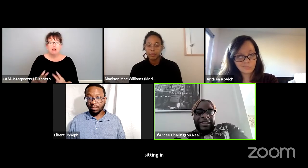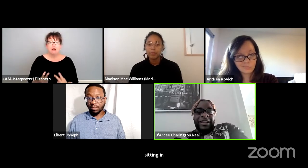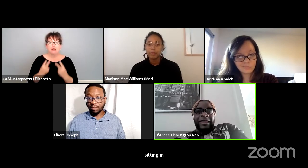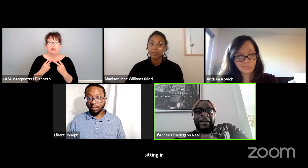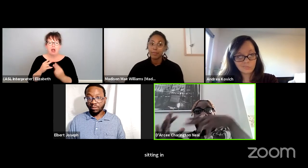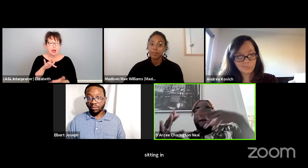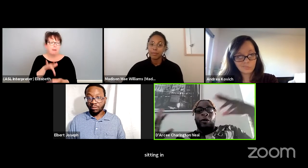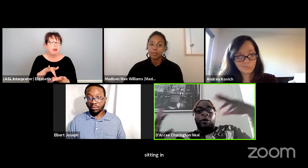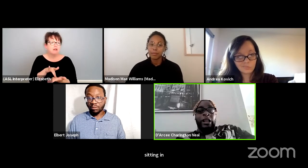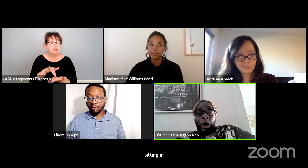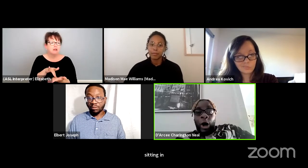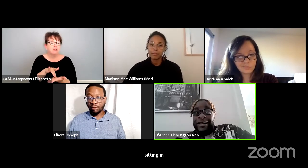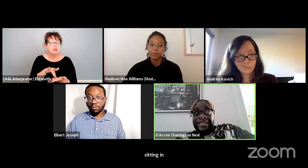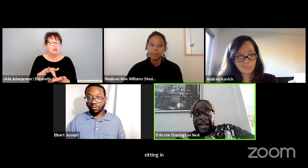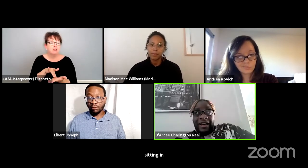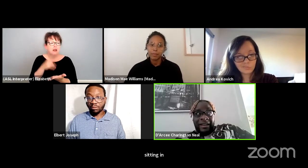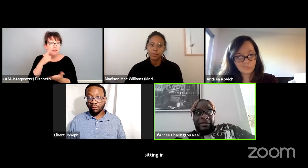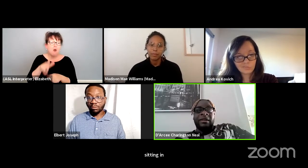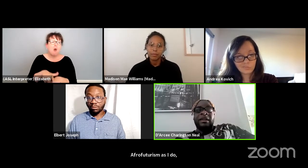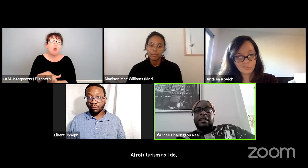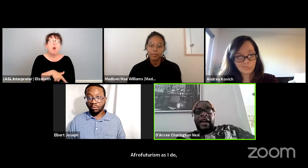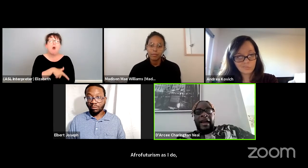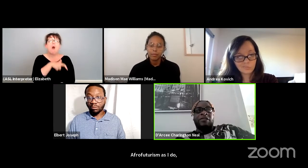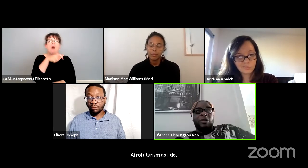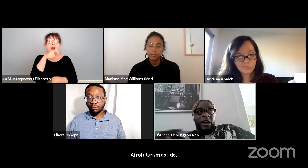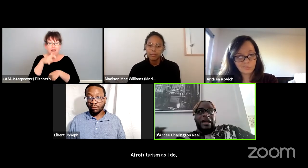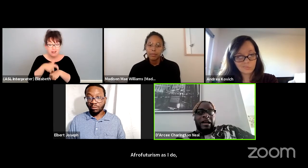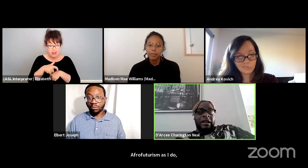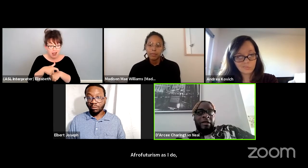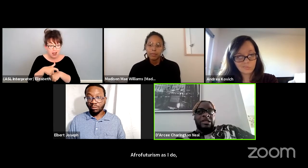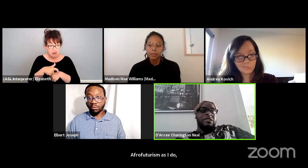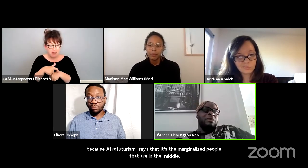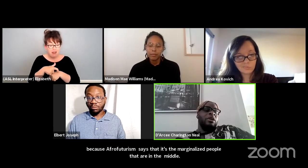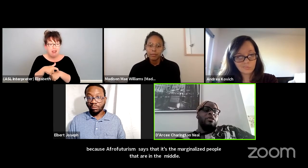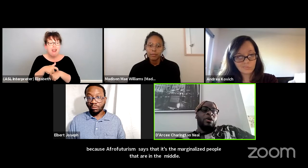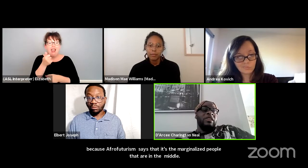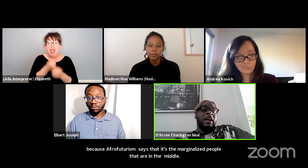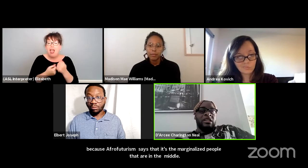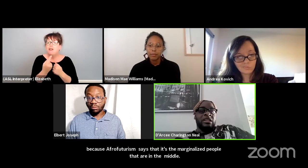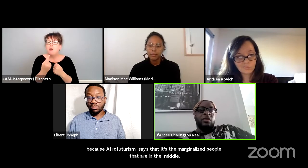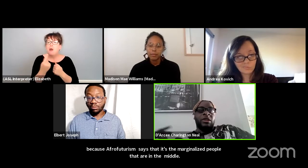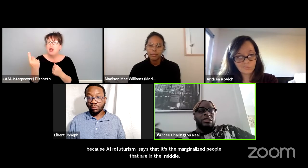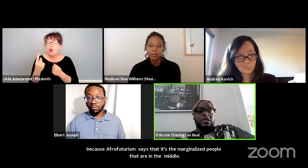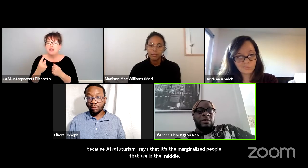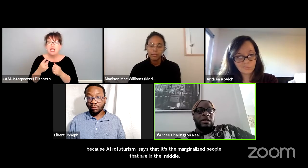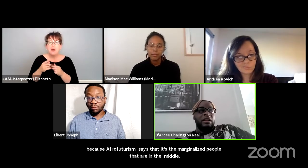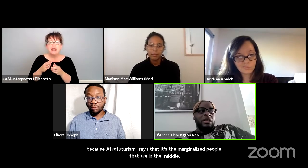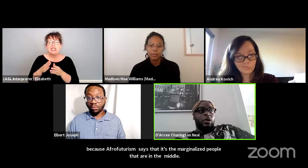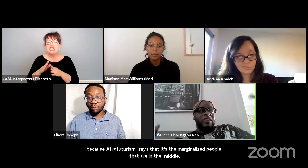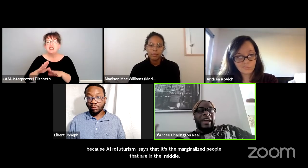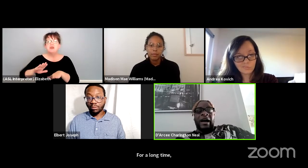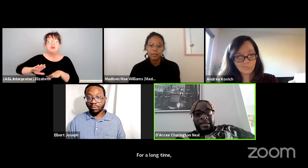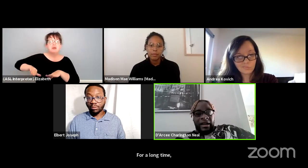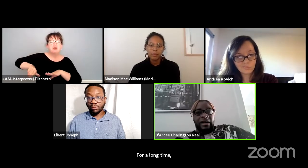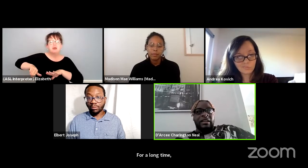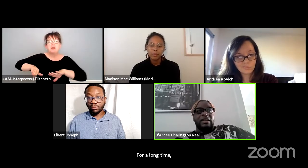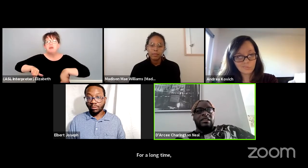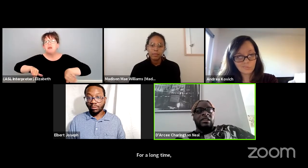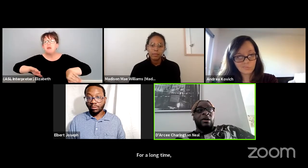You know, like for a long time everyone has always been on the edge. Everyone has always been on the outside and you know